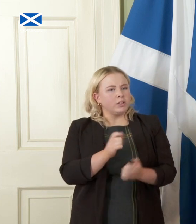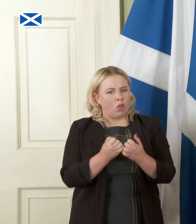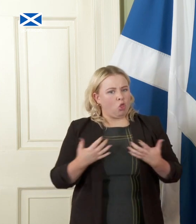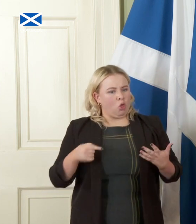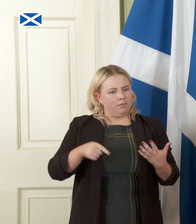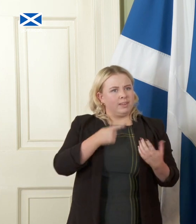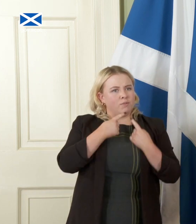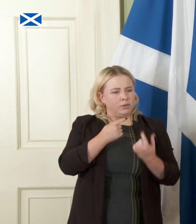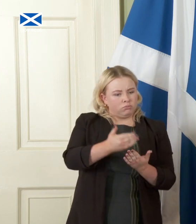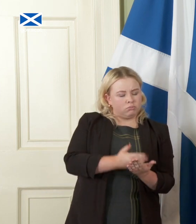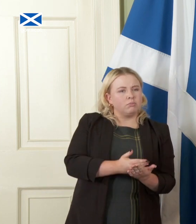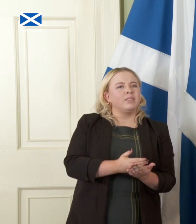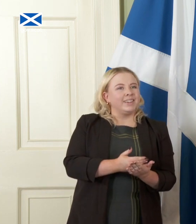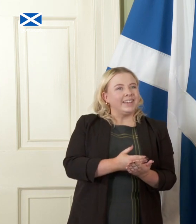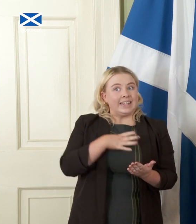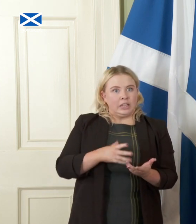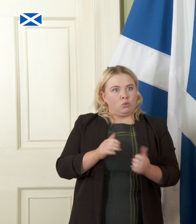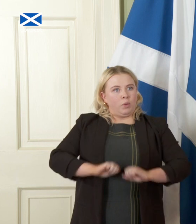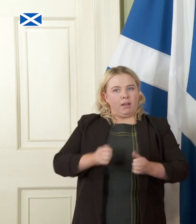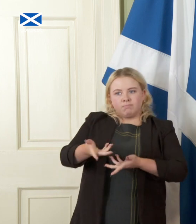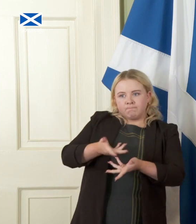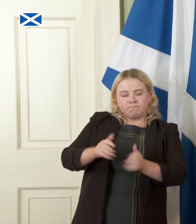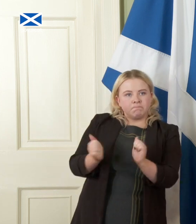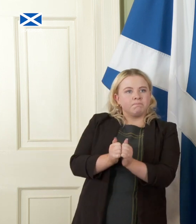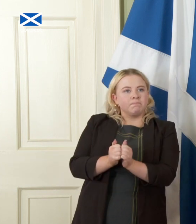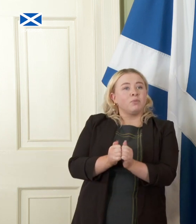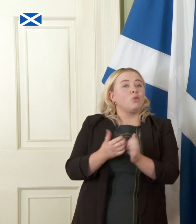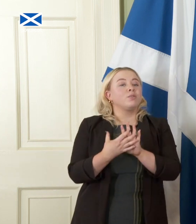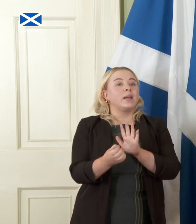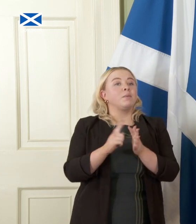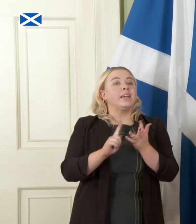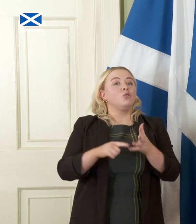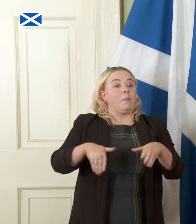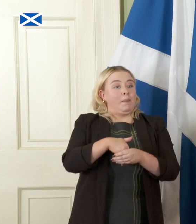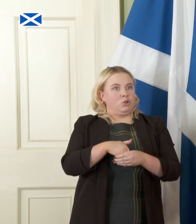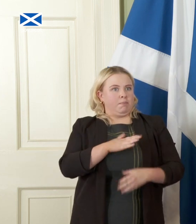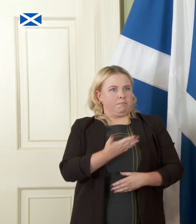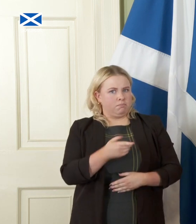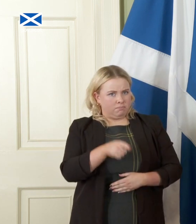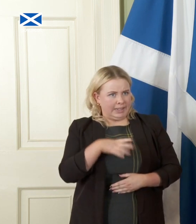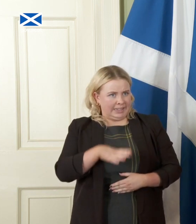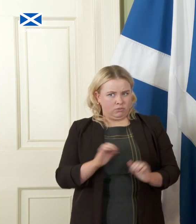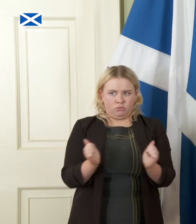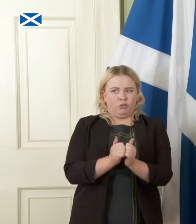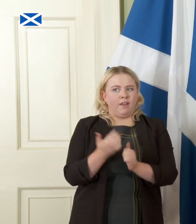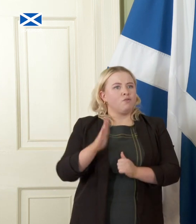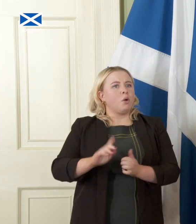this would be subject to negotiations for example EU membership requires the agreement of the EU and